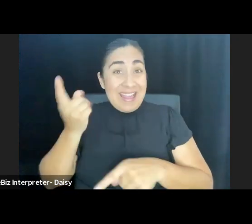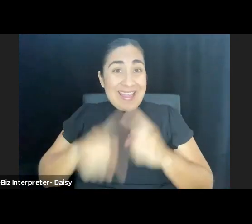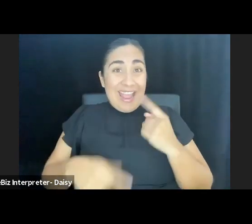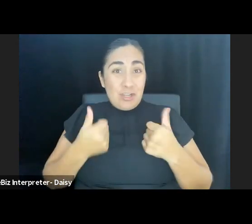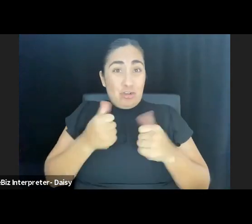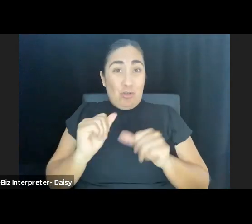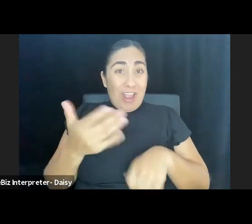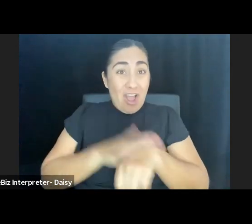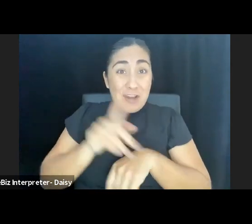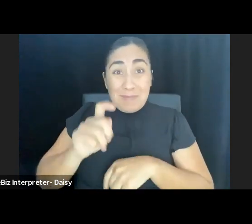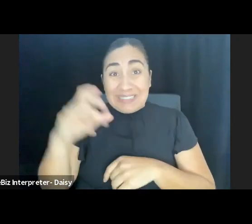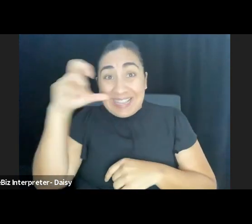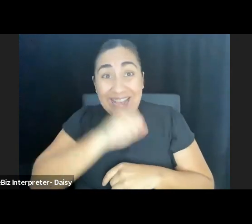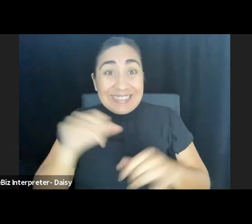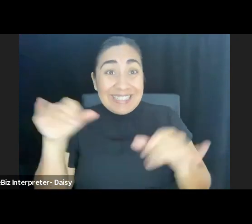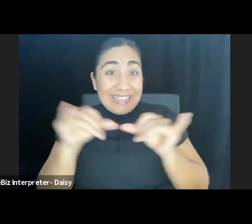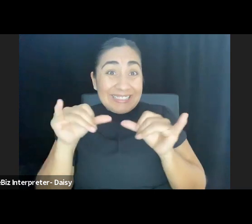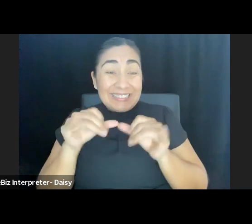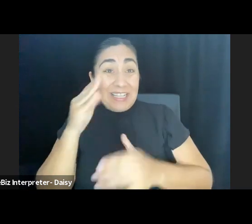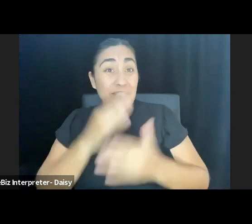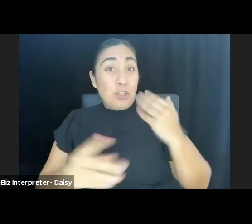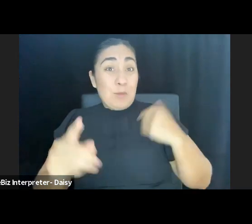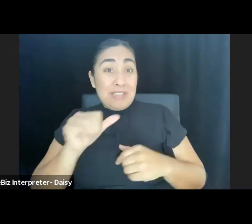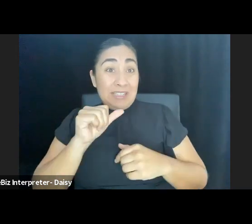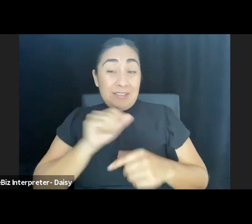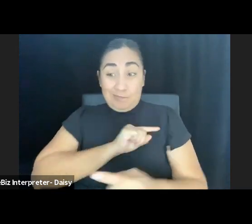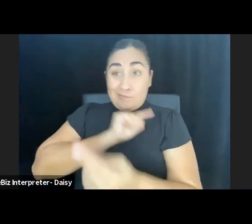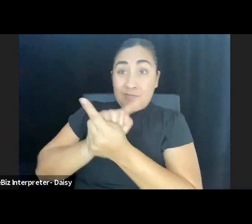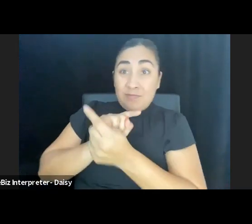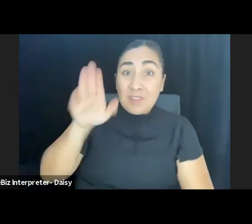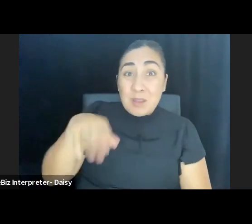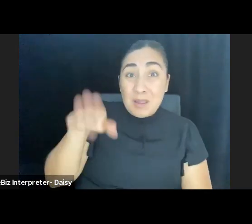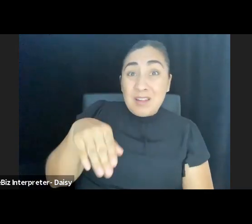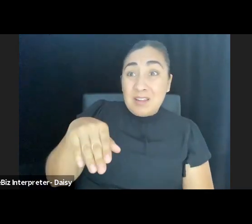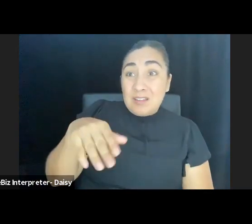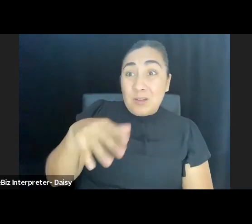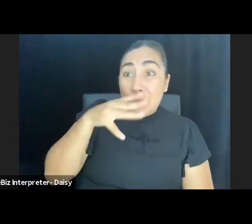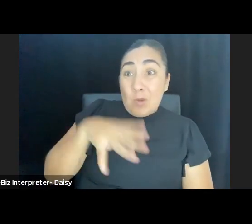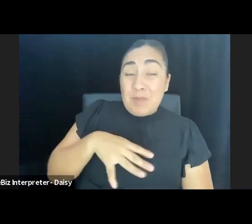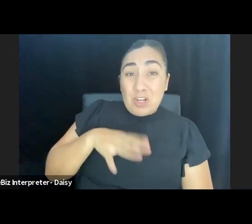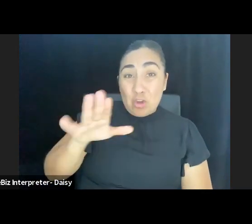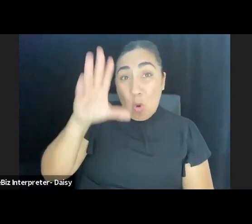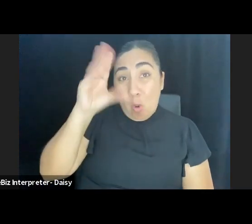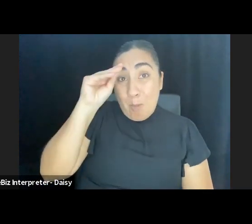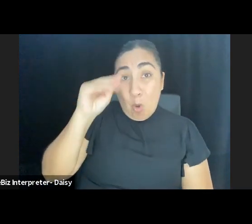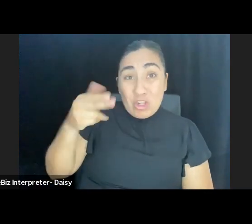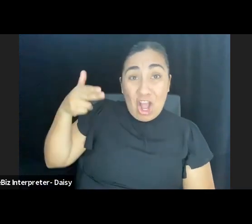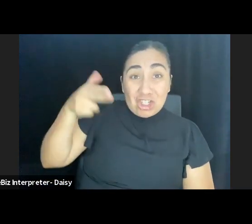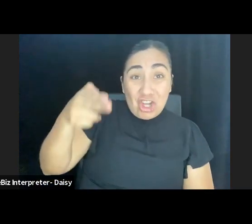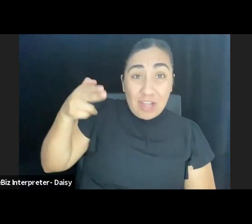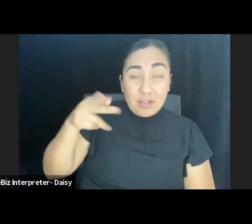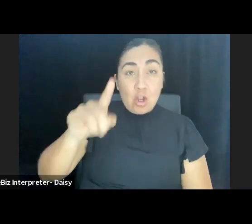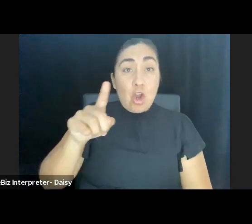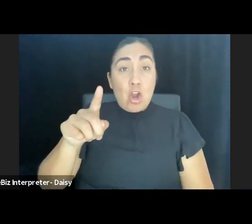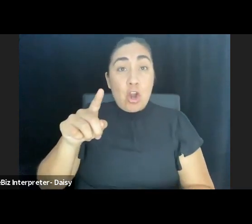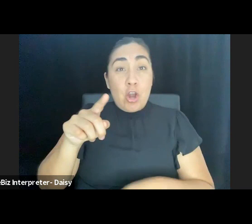Somebody come up and tell her, "Miss So-and-So, "your boy got shot." She know before they say it. Her knees start to get weak.